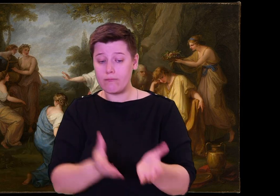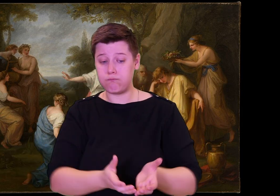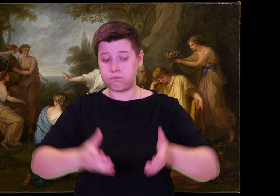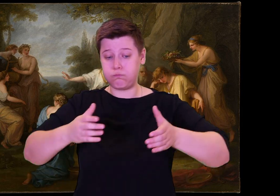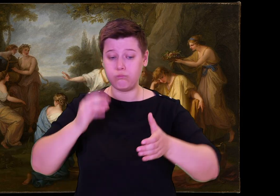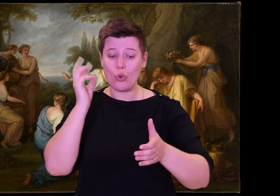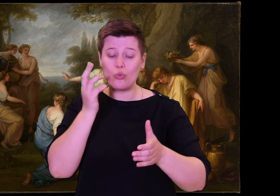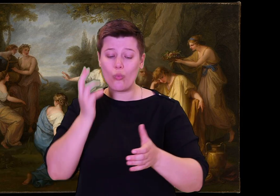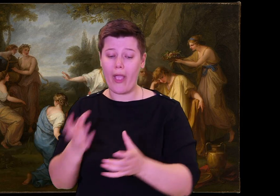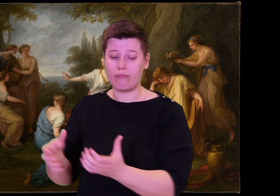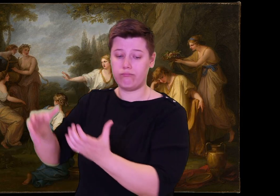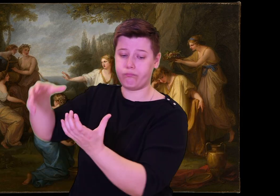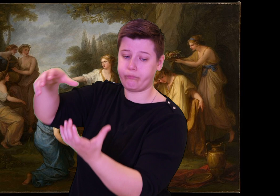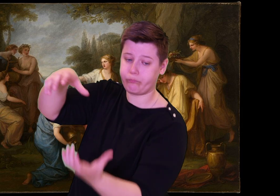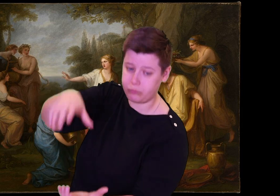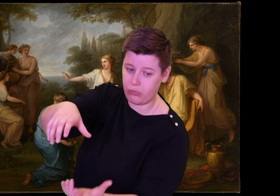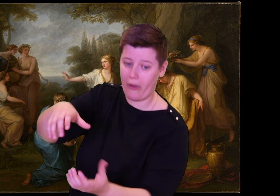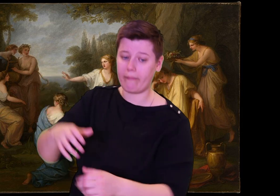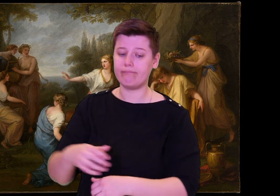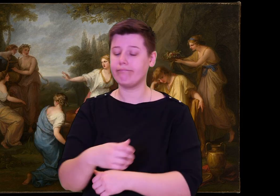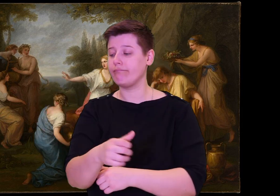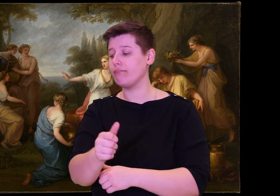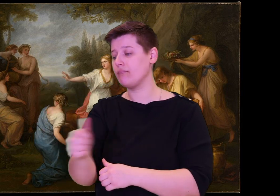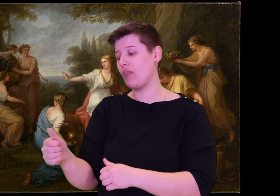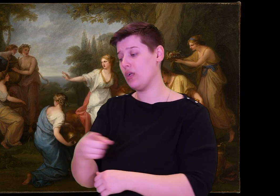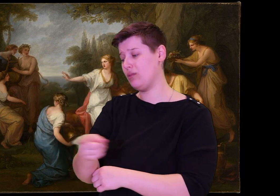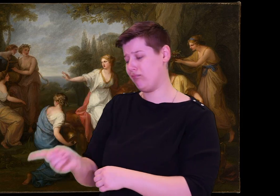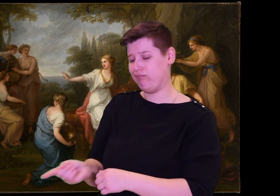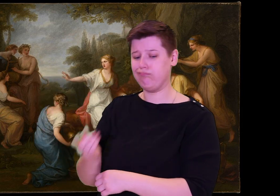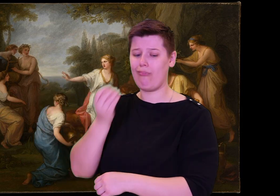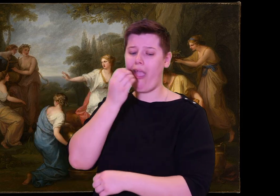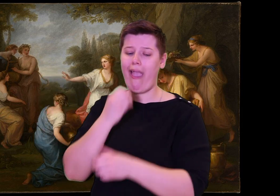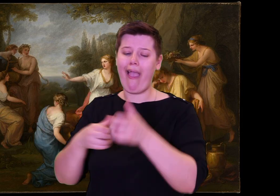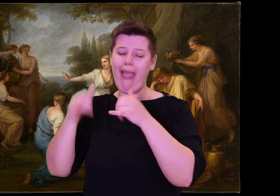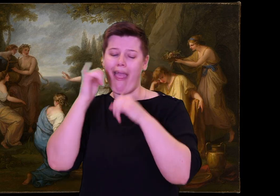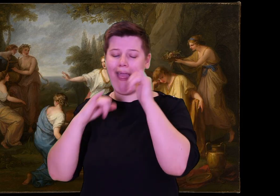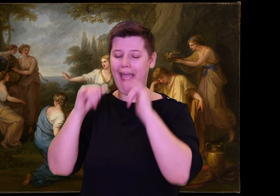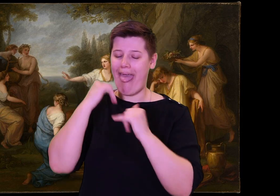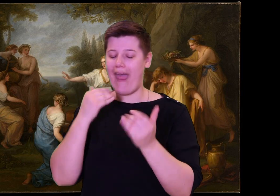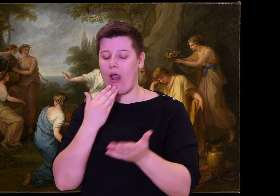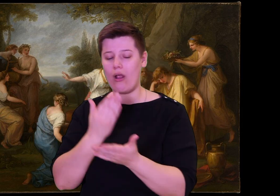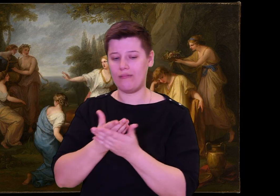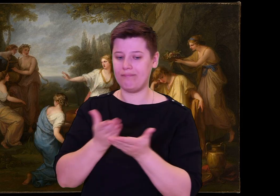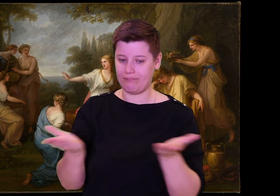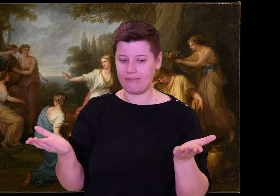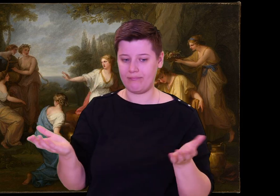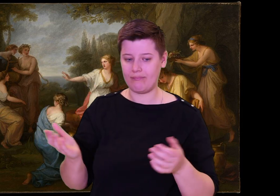suitors forced to sing for them. And then he struck the chords to begin his lovely song.